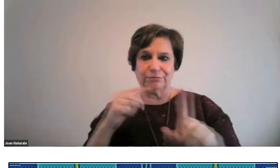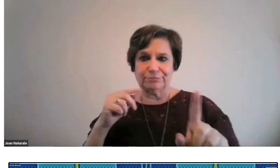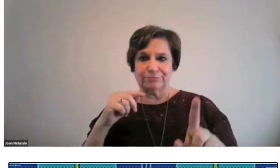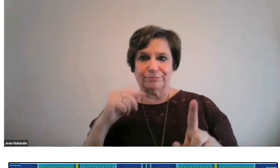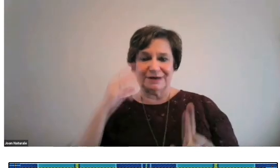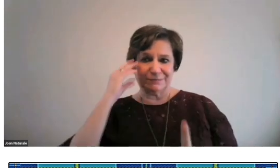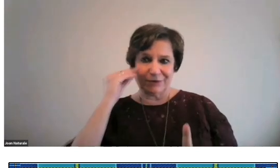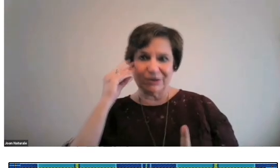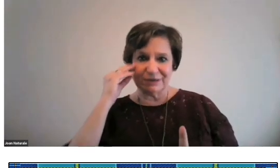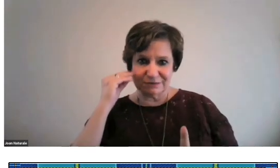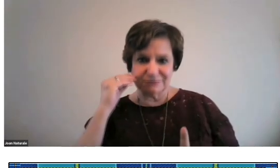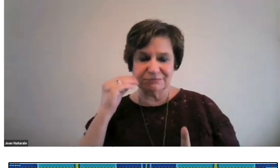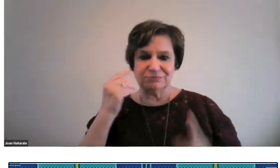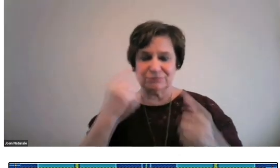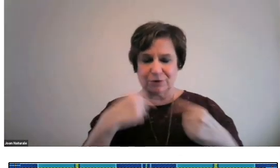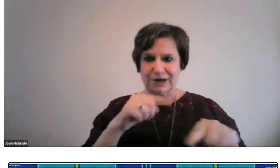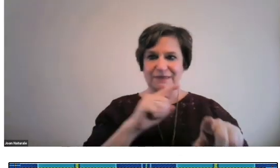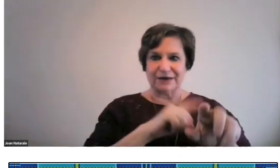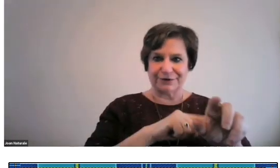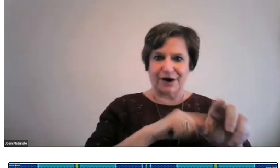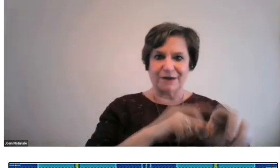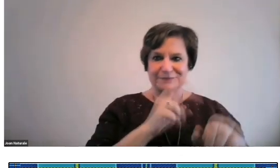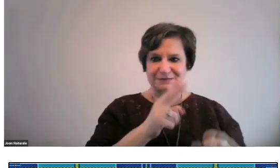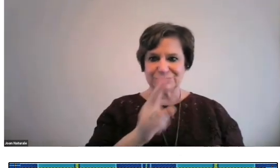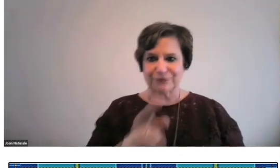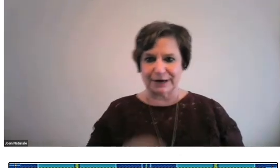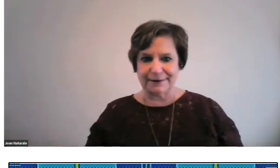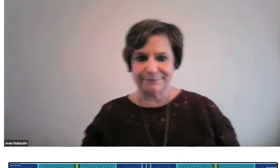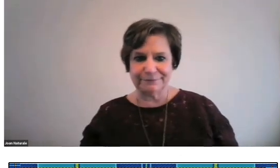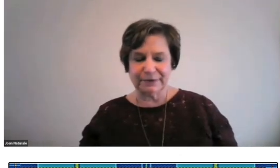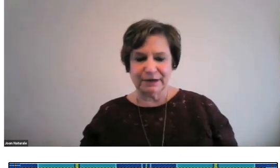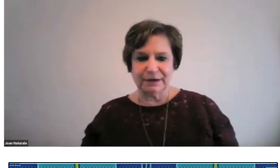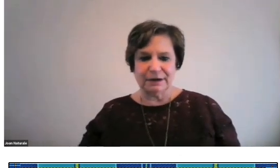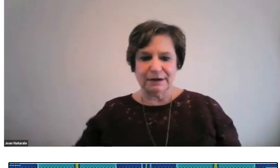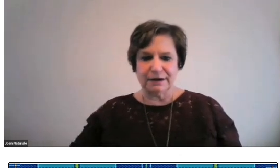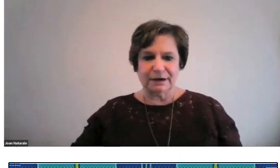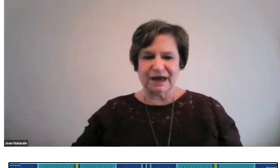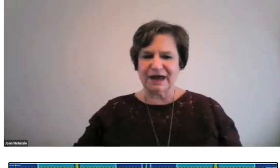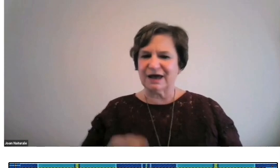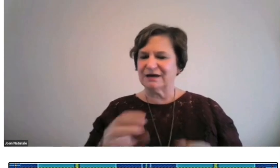This website gives the deaf global experience during that time in history.